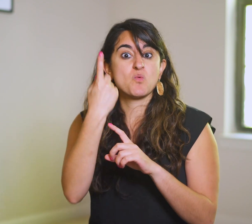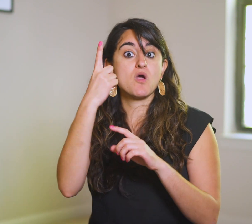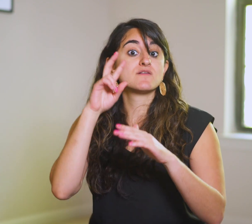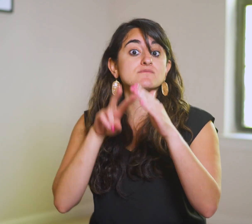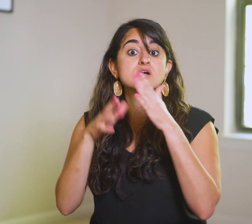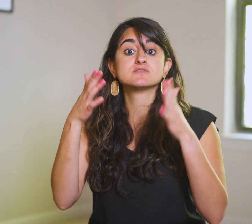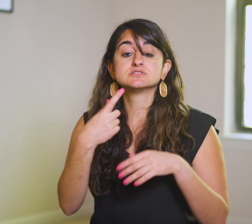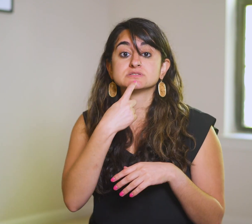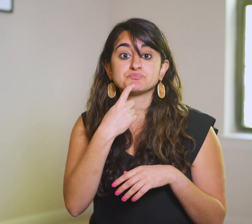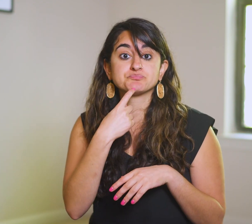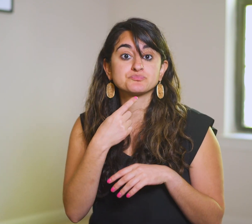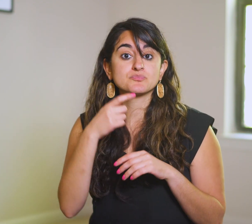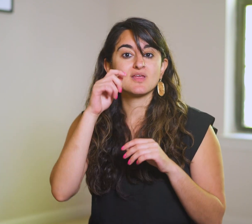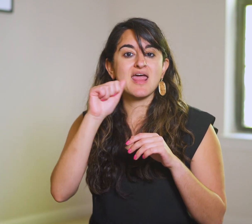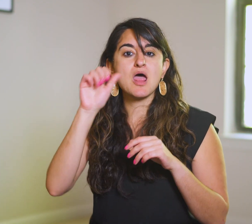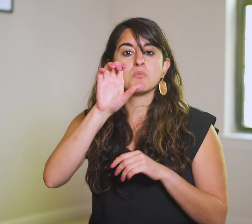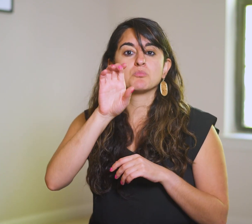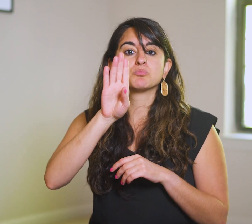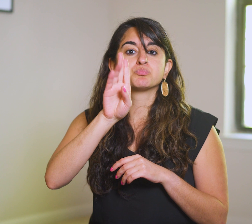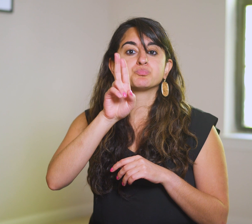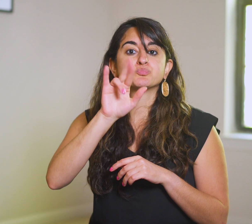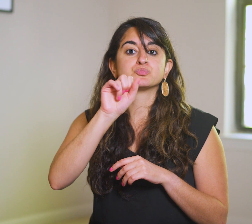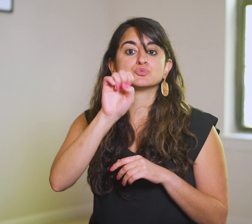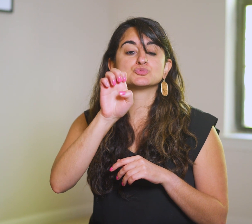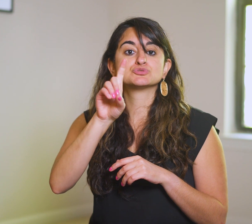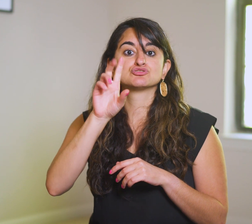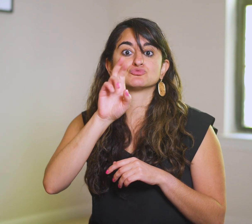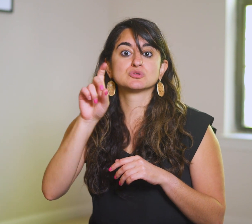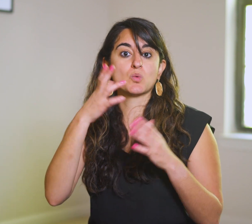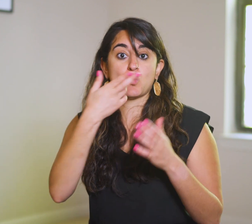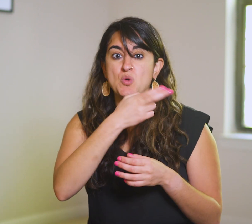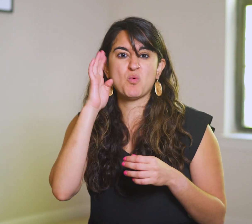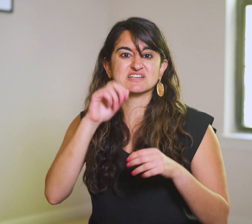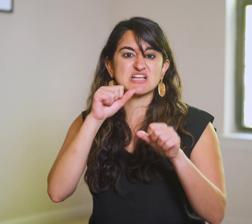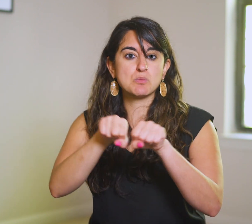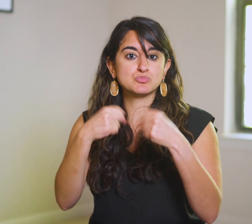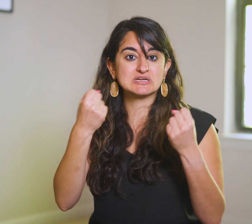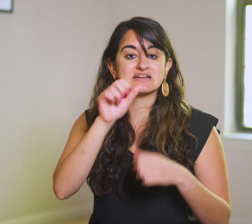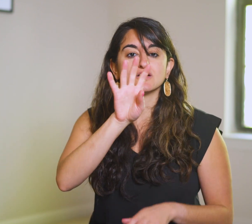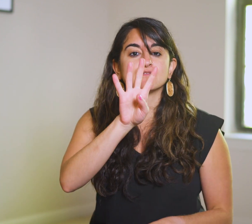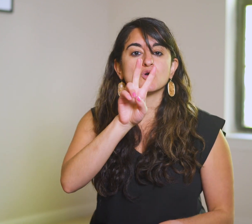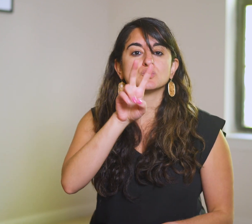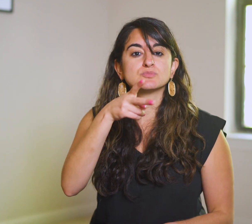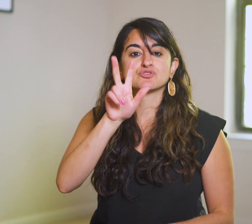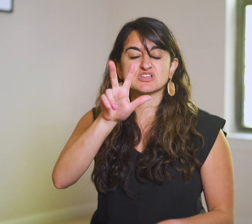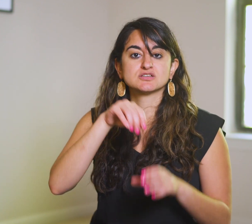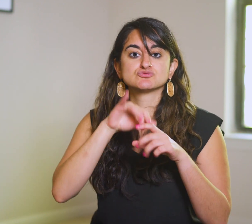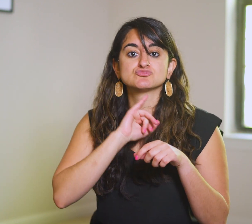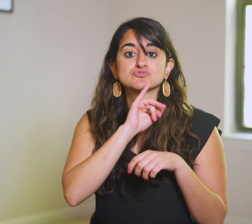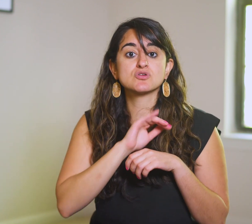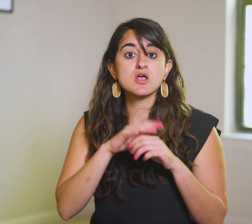one of which says, “A bruised reed he will not break” (42:3).